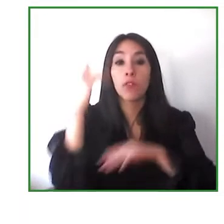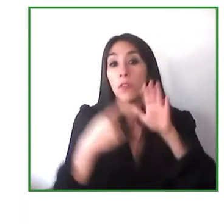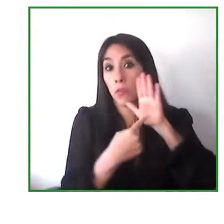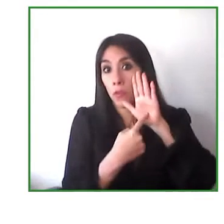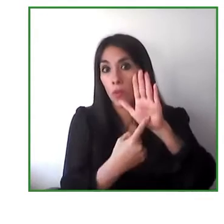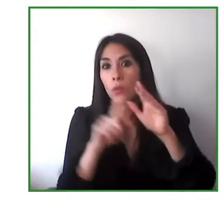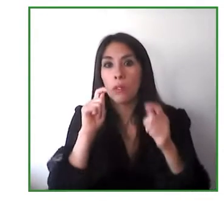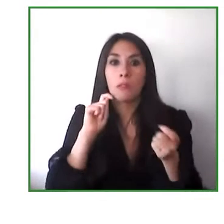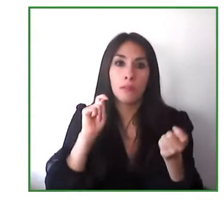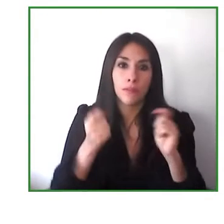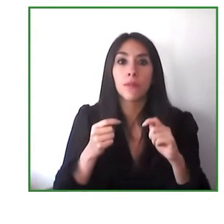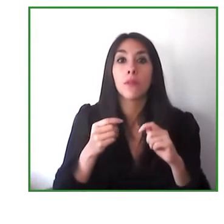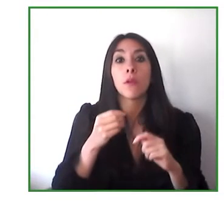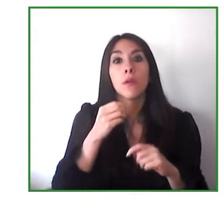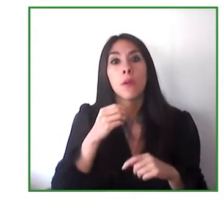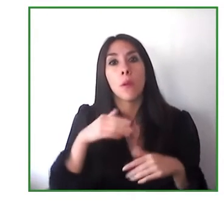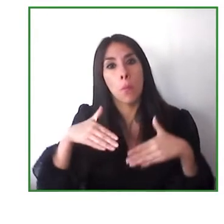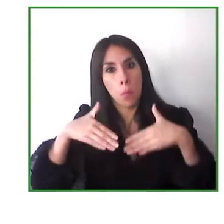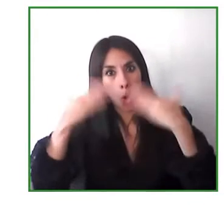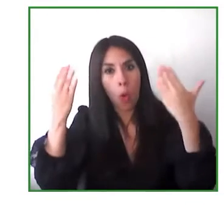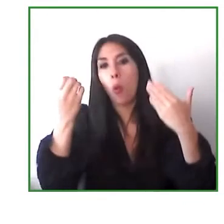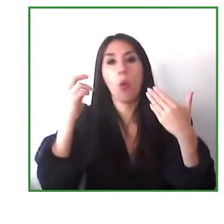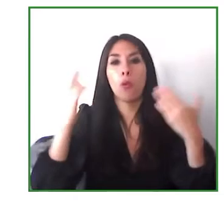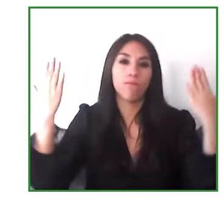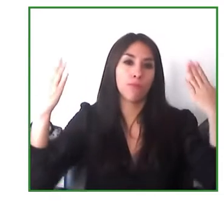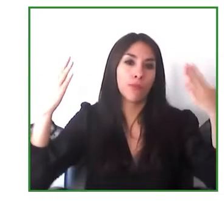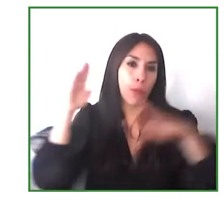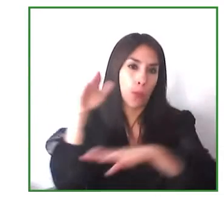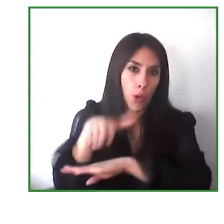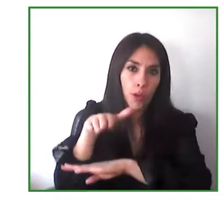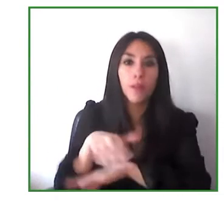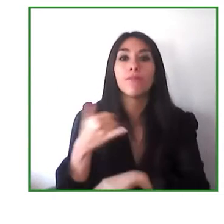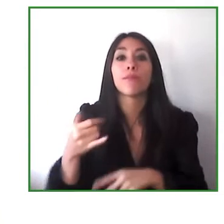good afternoon it depends on which place in the world you're